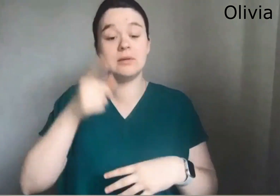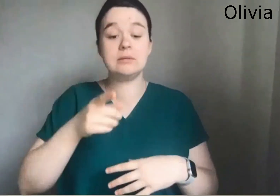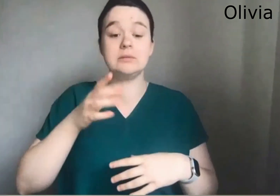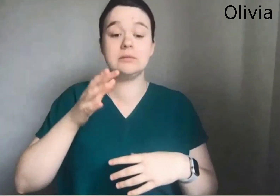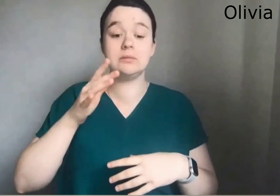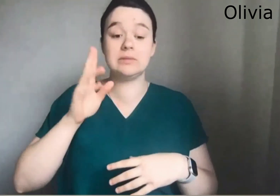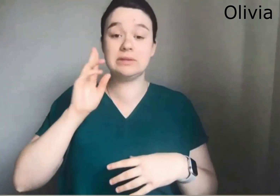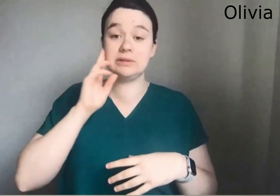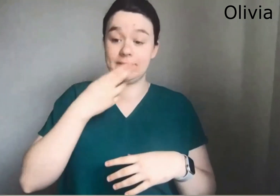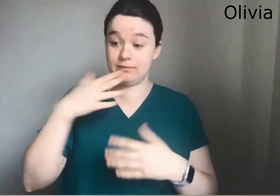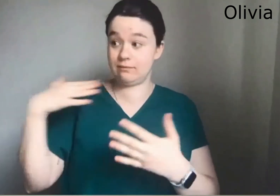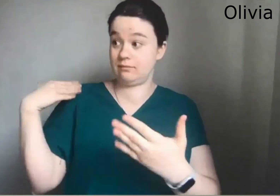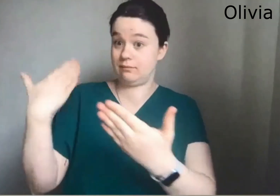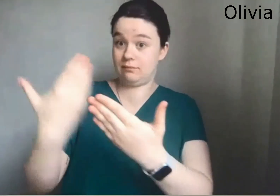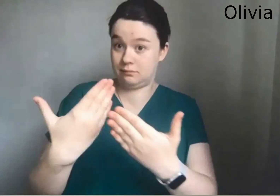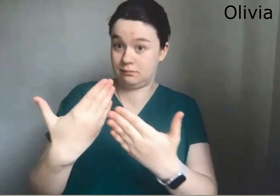But I think it's really important to know